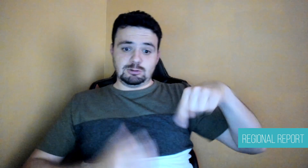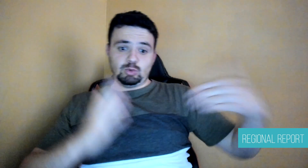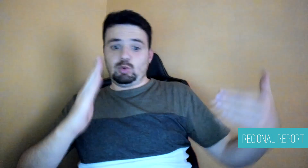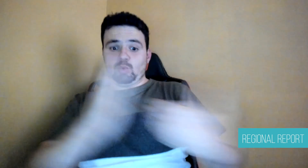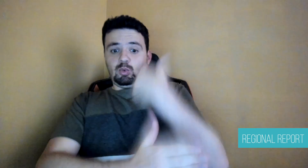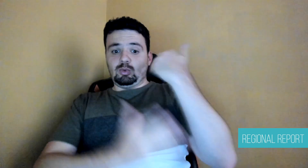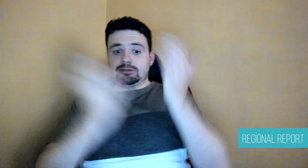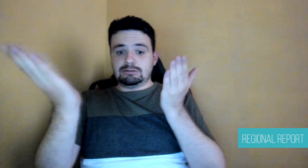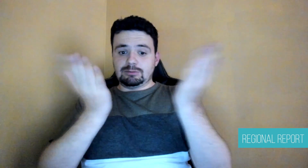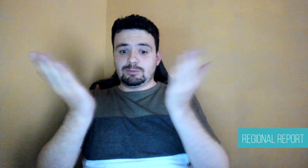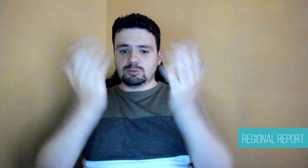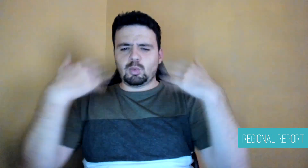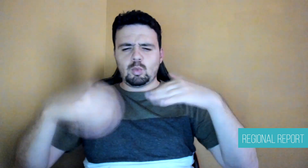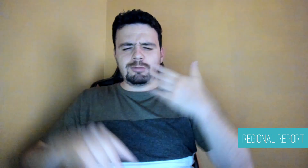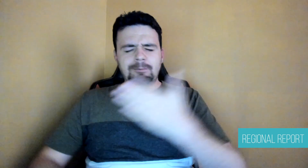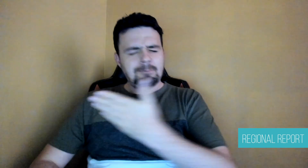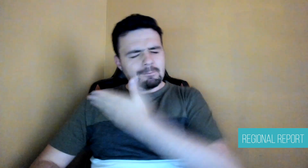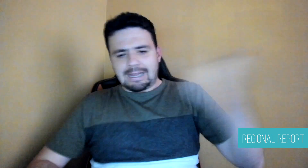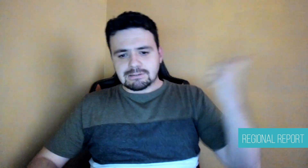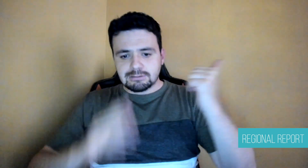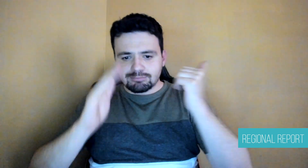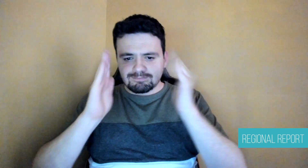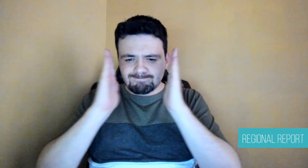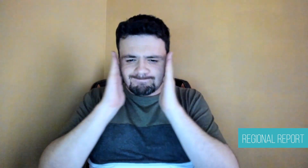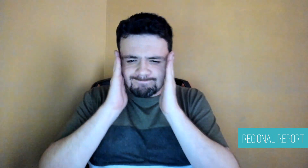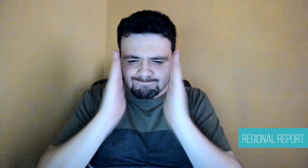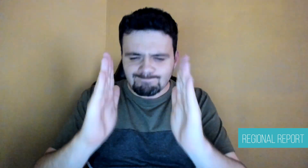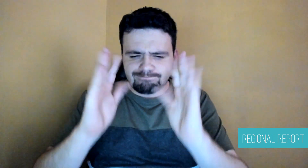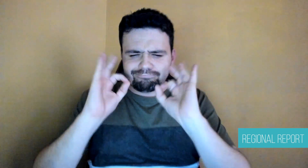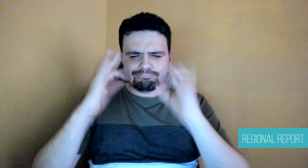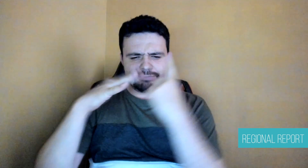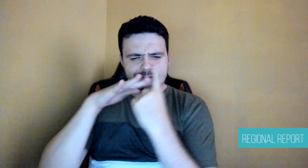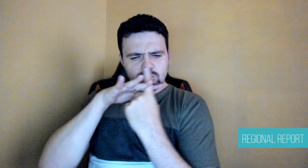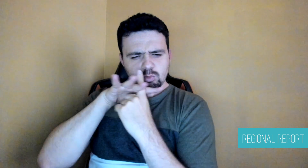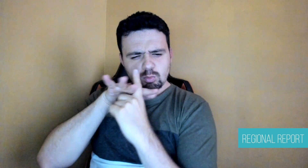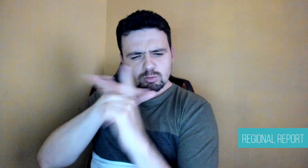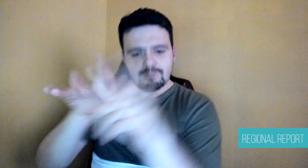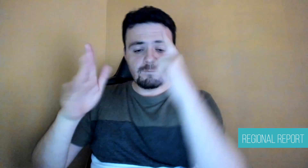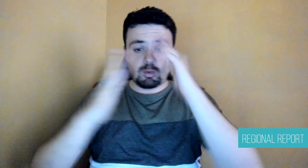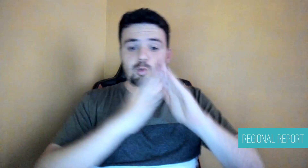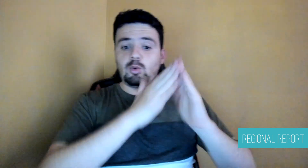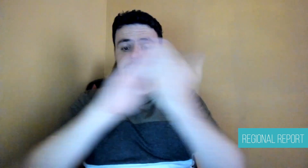to contribute to the digital inclusion of the deaf